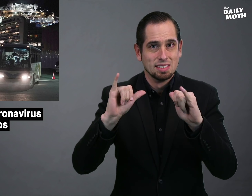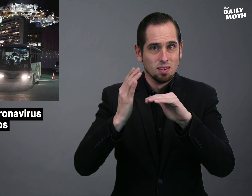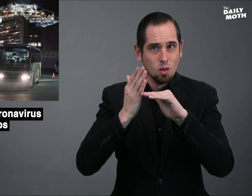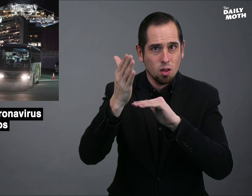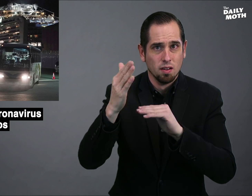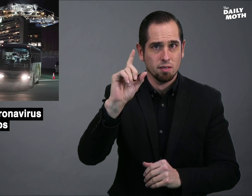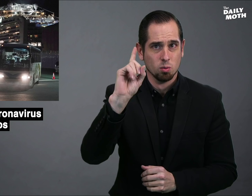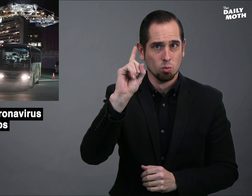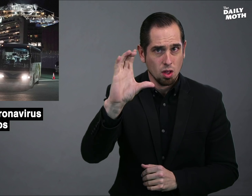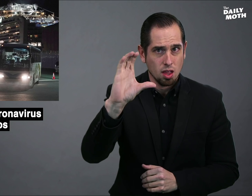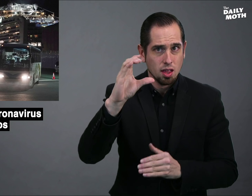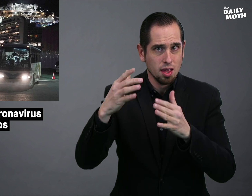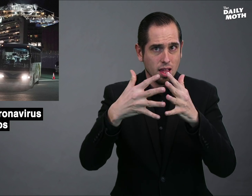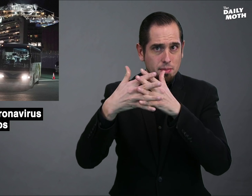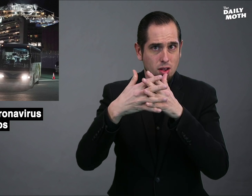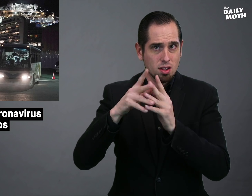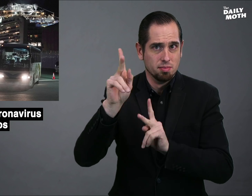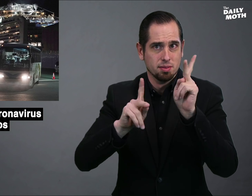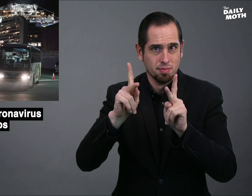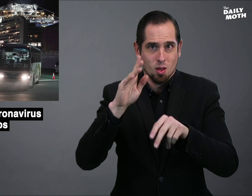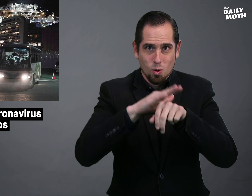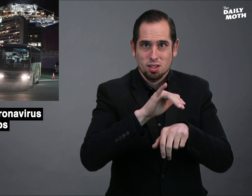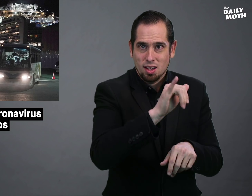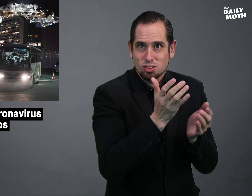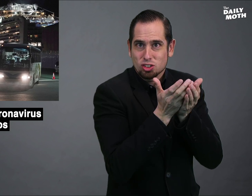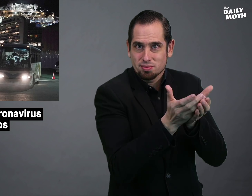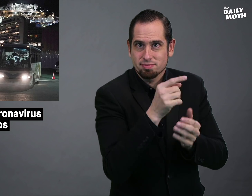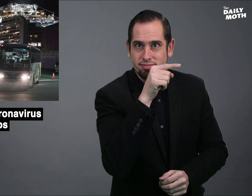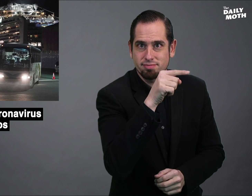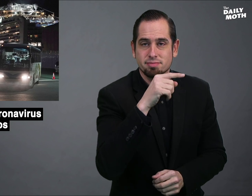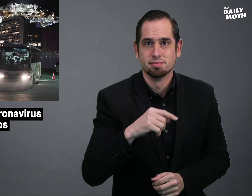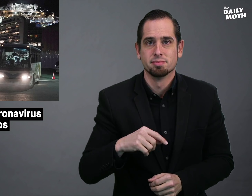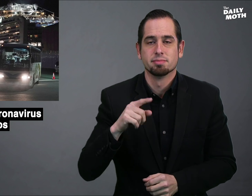There are over 100 Americans who are still on the ship.